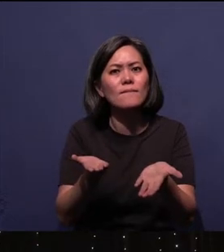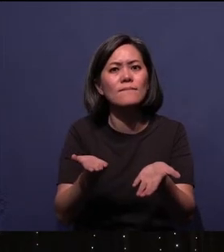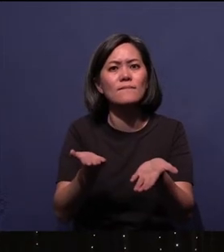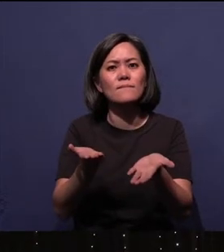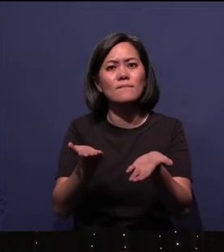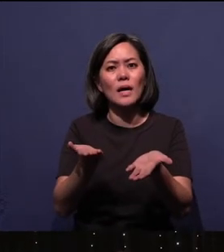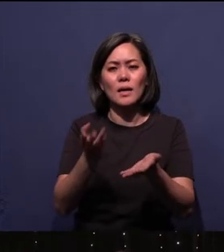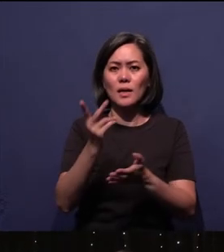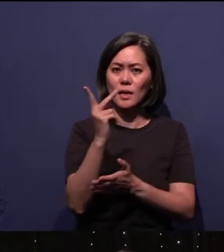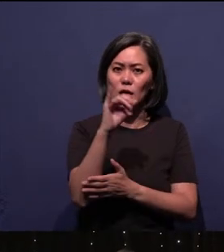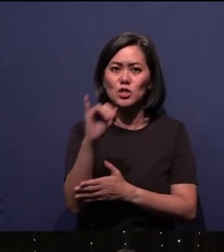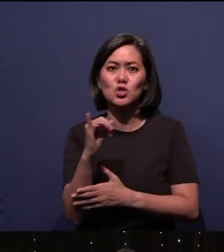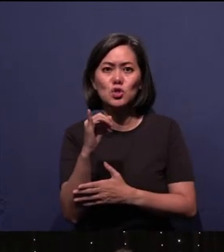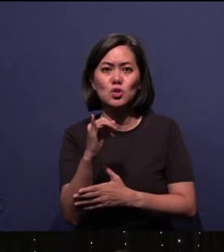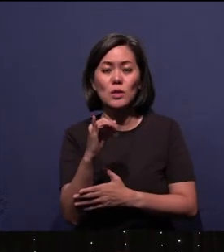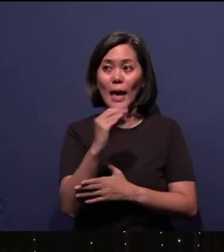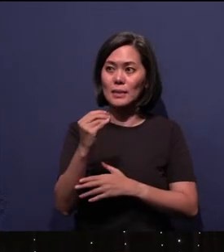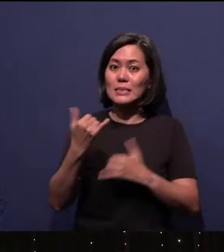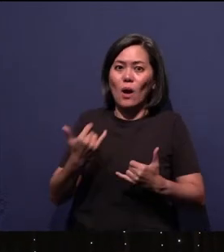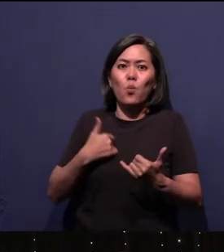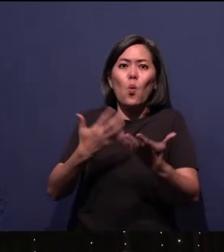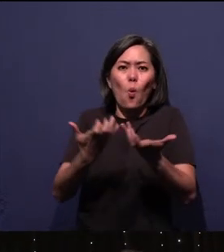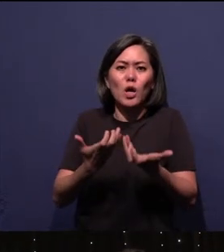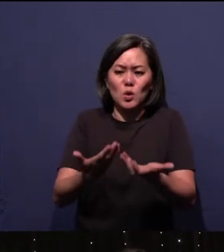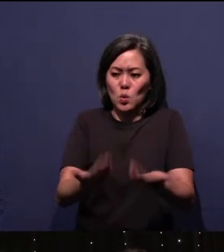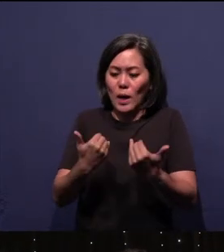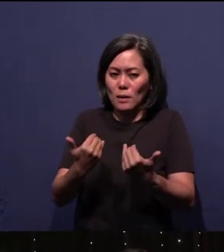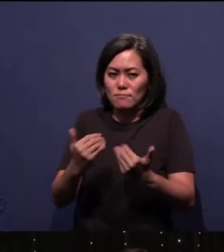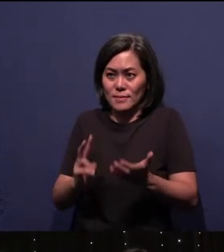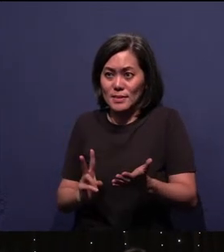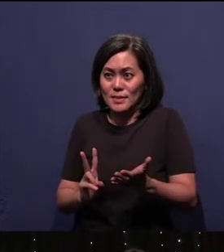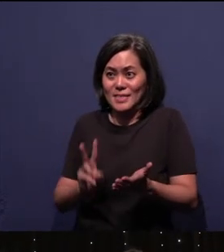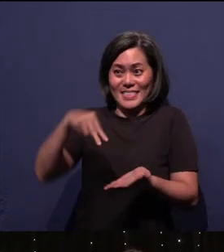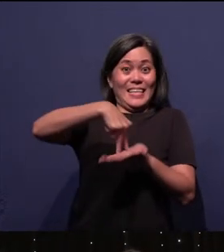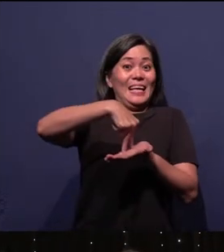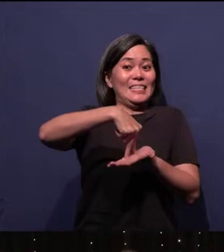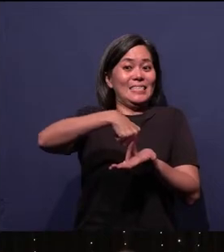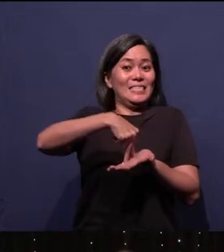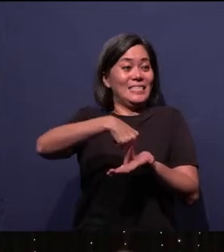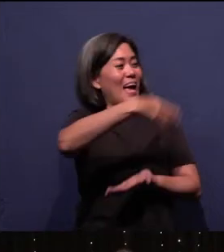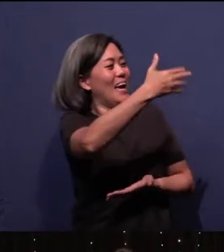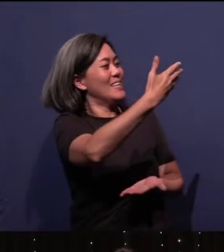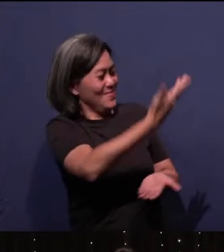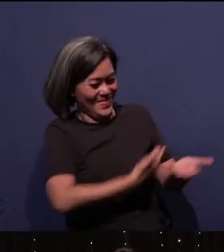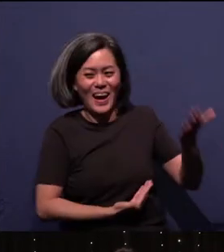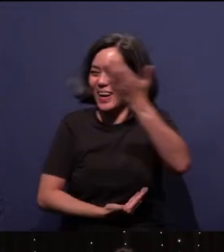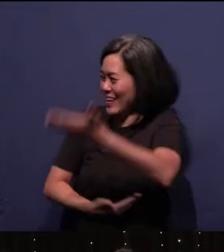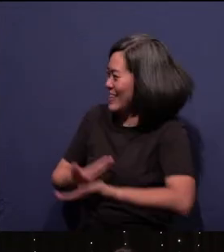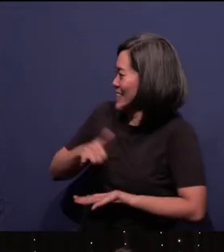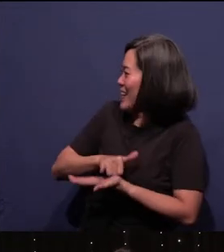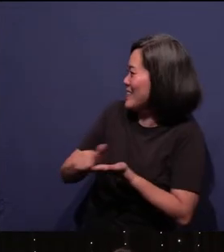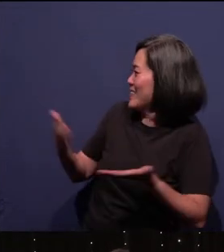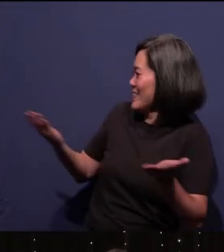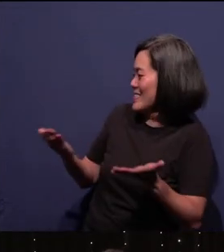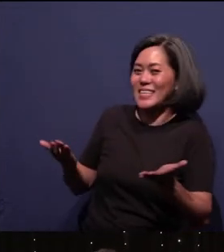Right now, we also want you to step up and turn around and greet and welcome those around us. Shall we rise to our feet?